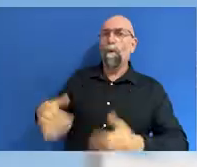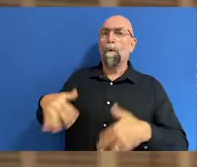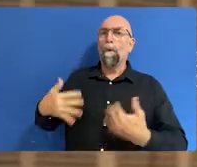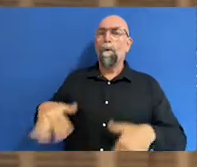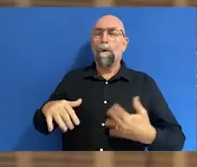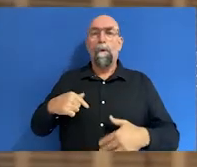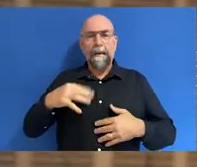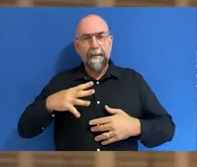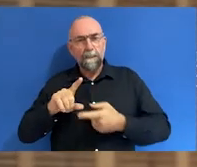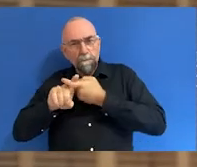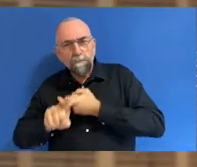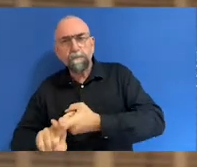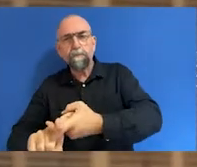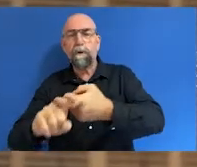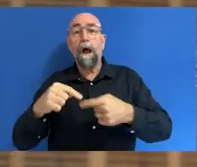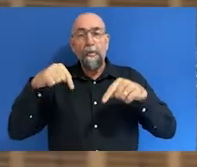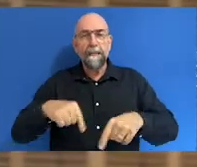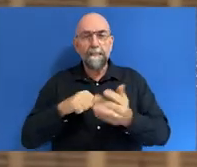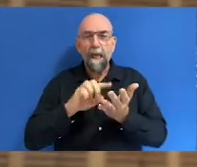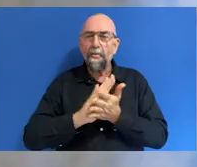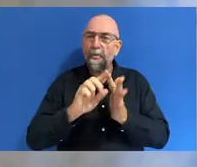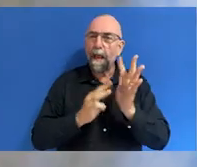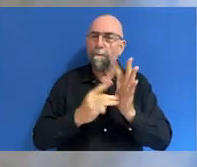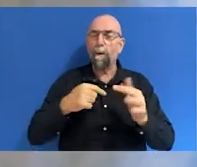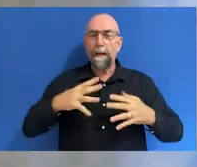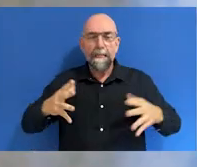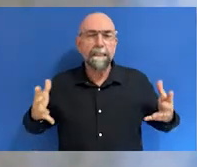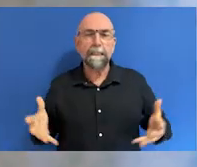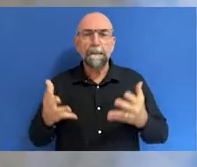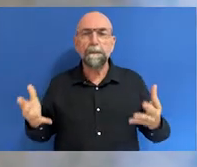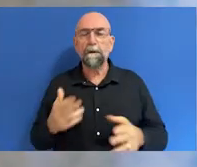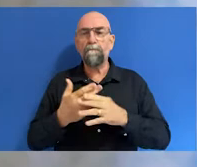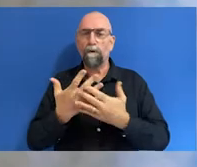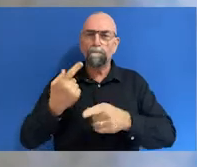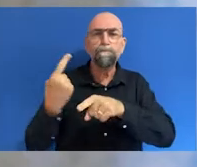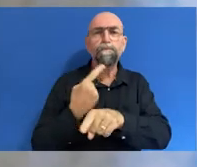This theme encourages us to amplify our voices and narrow the many gaps between aspiration